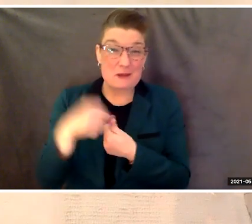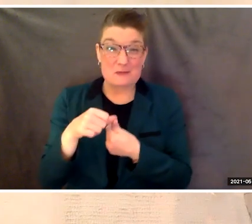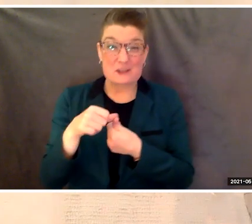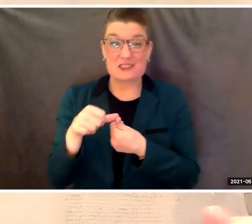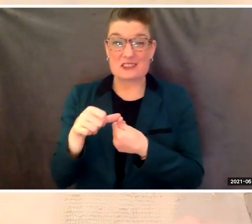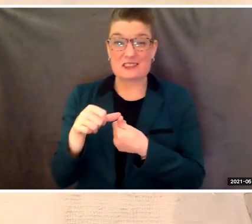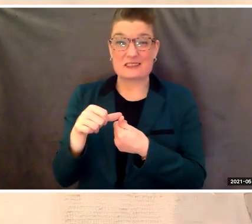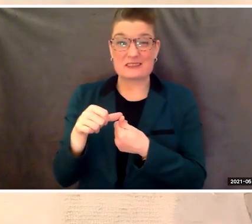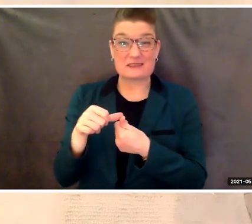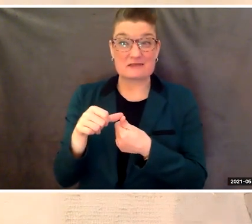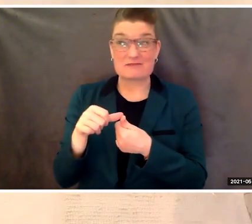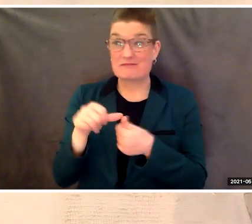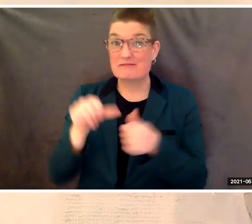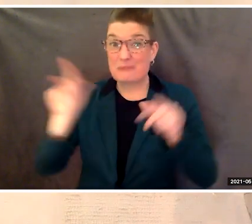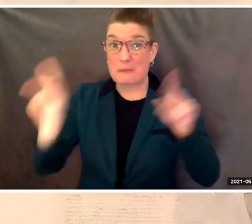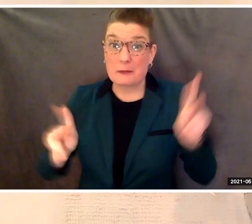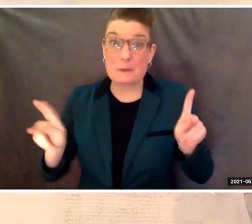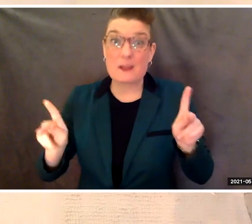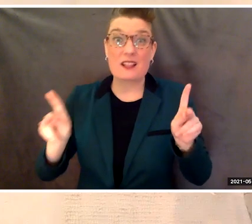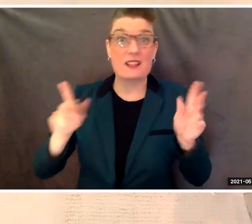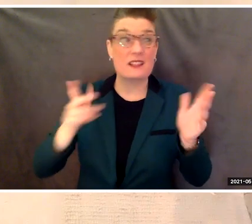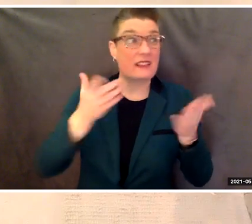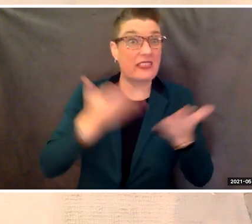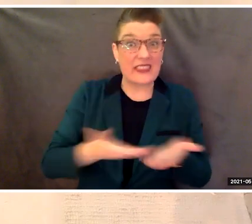or anything stand in your way.